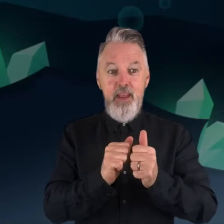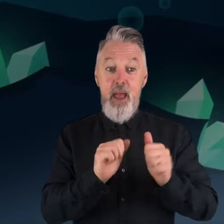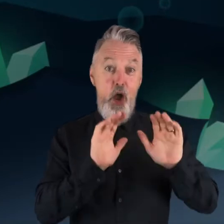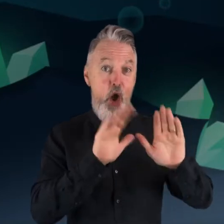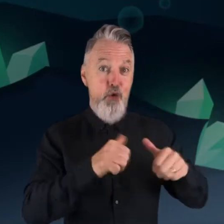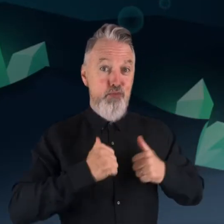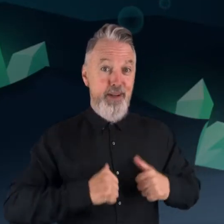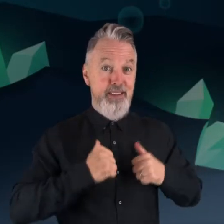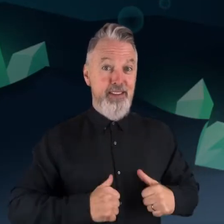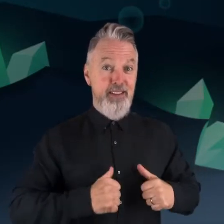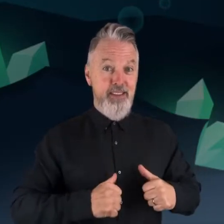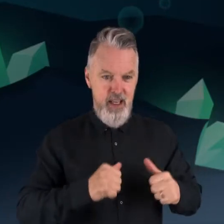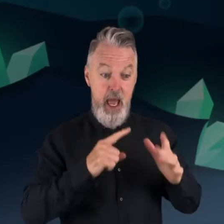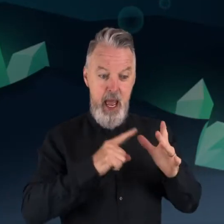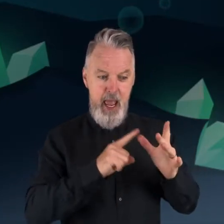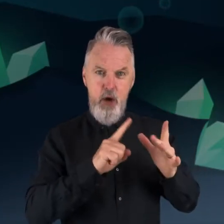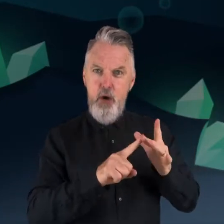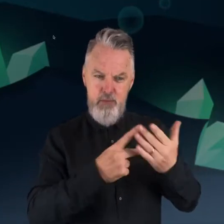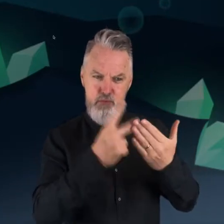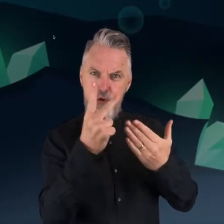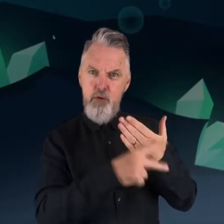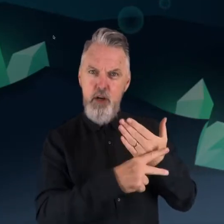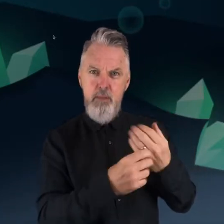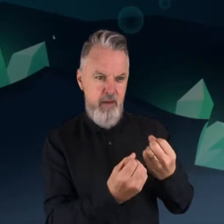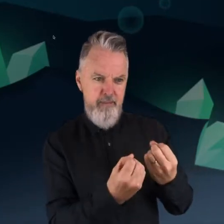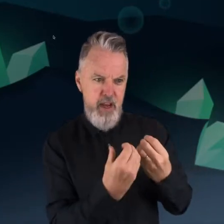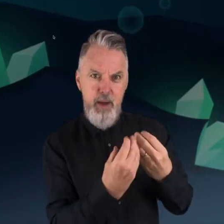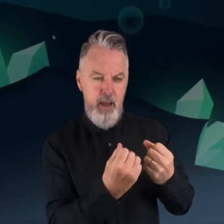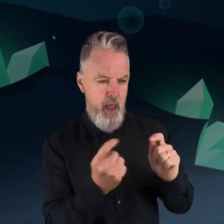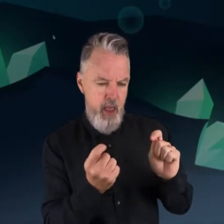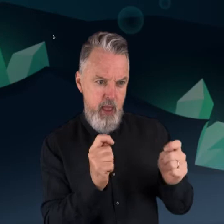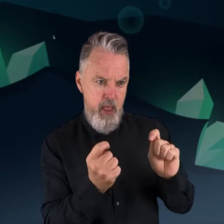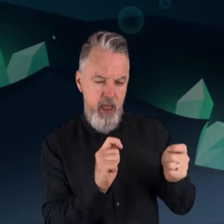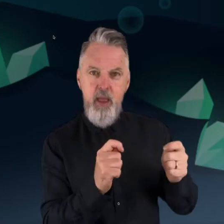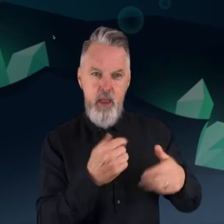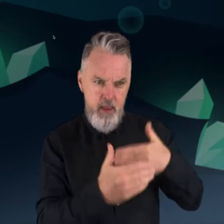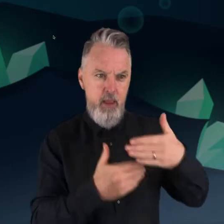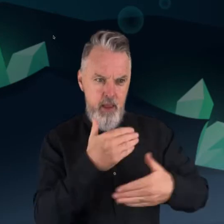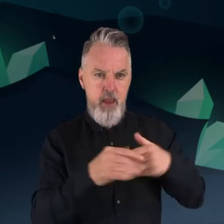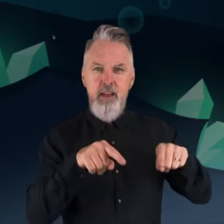Our intelligent AI provides feedback on their speech and allows them to move through levels and earn rewards.